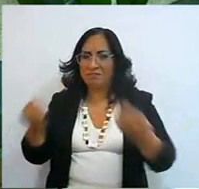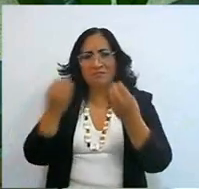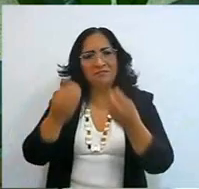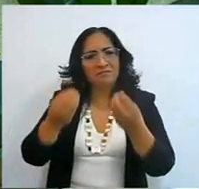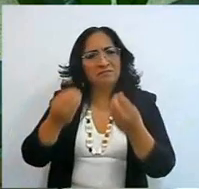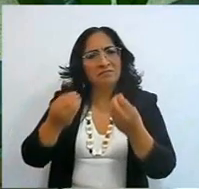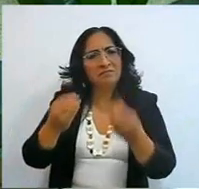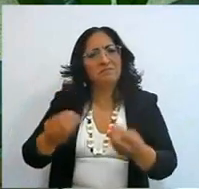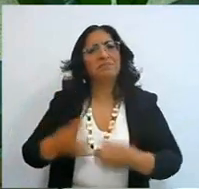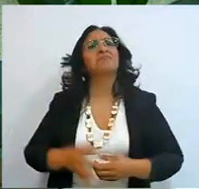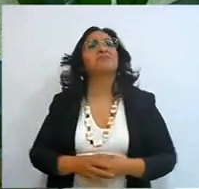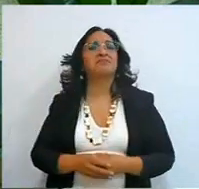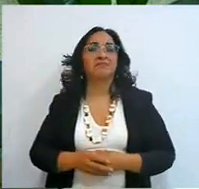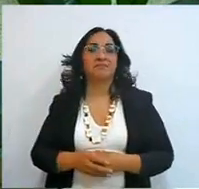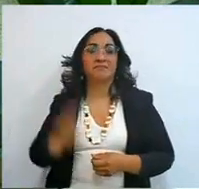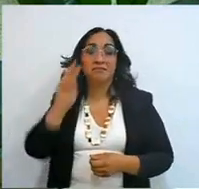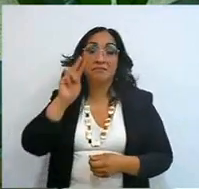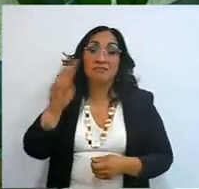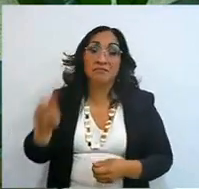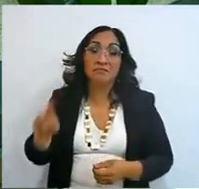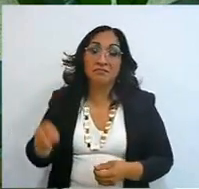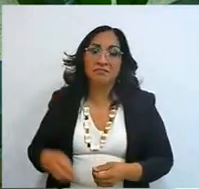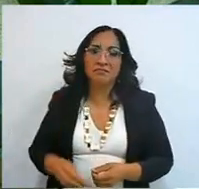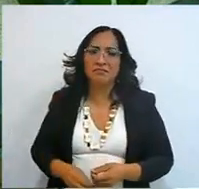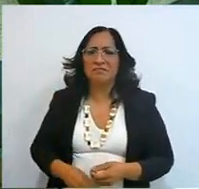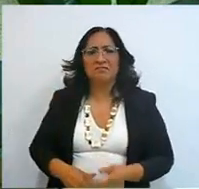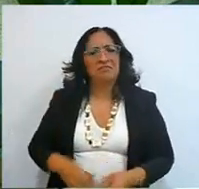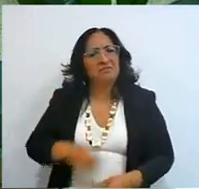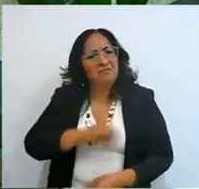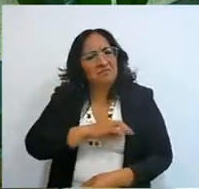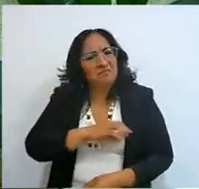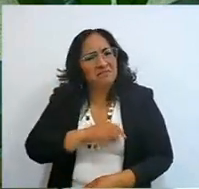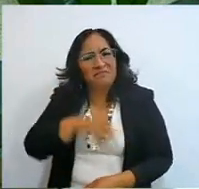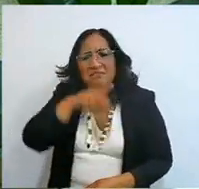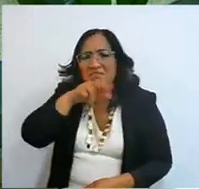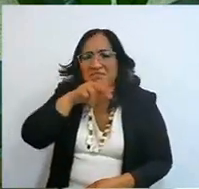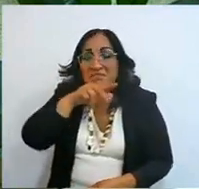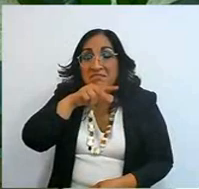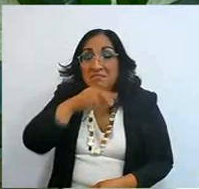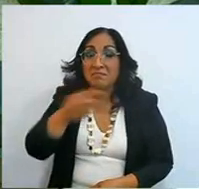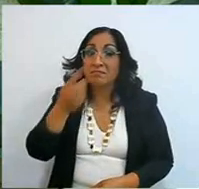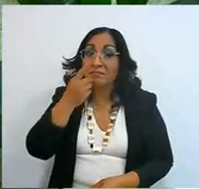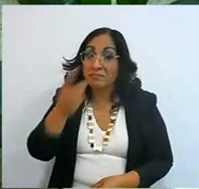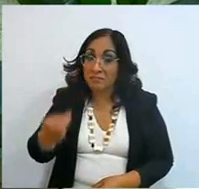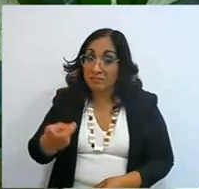then Jethro saw him so troubled that he says, no, you know what, you should seek help,